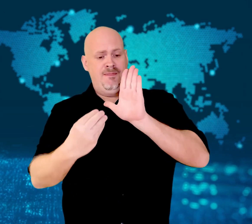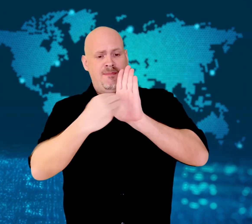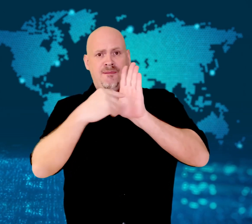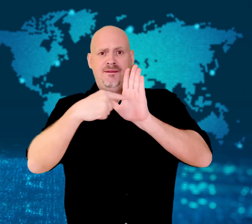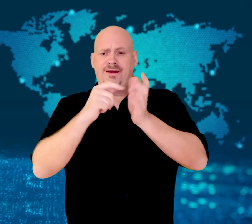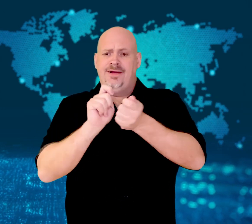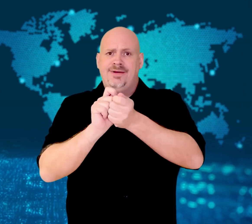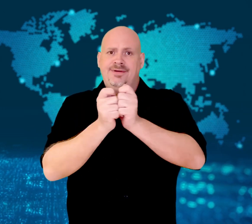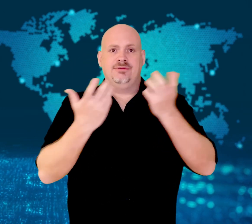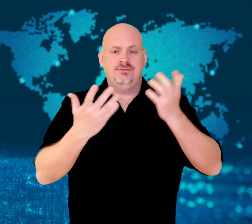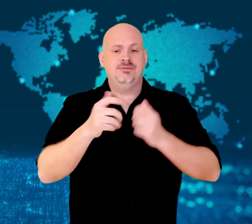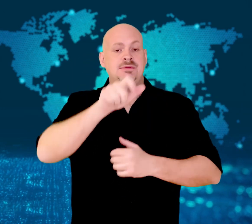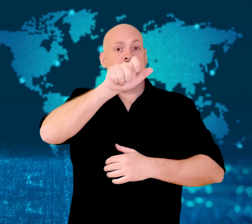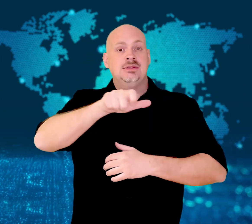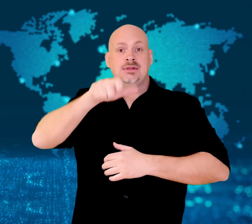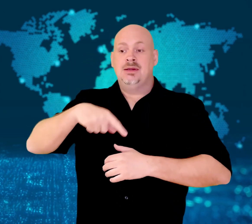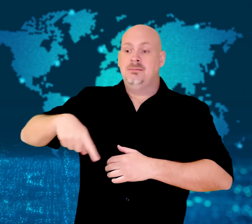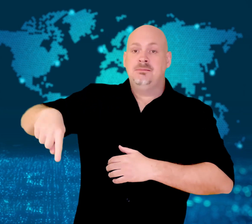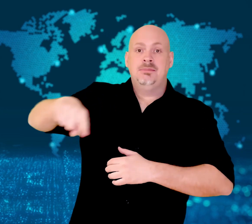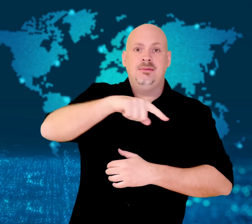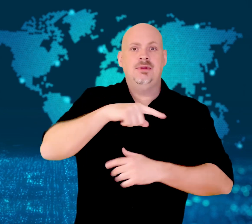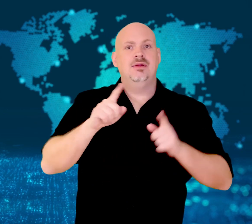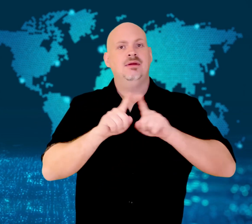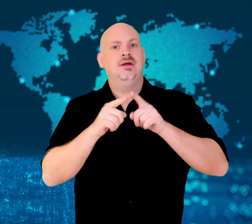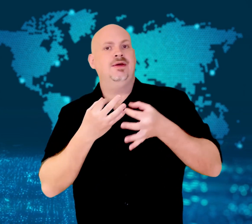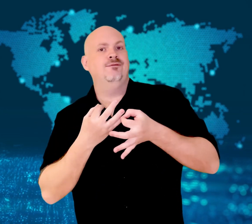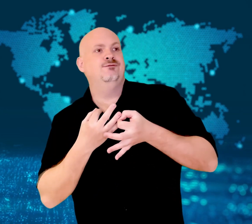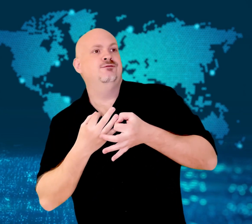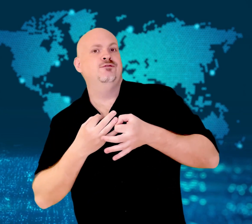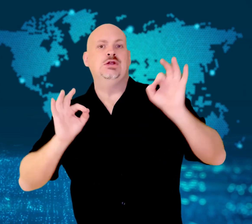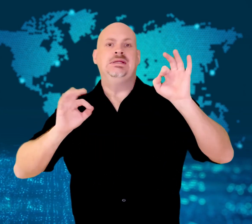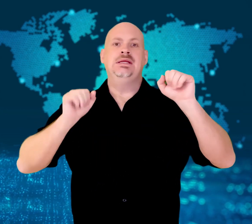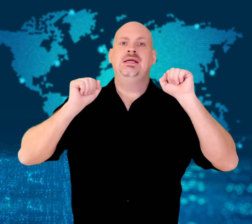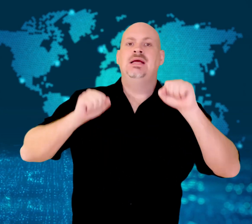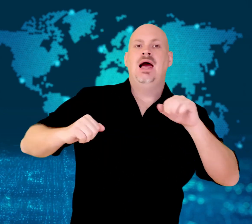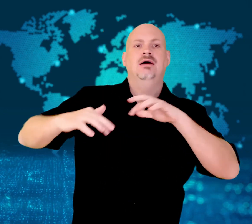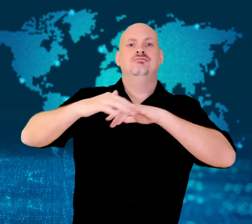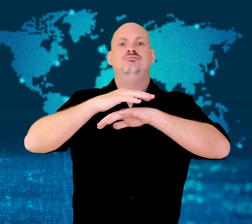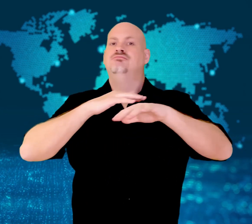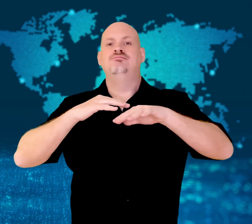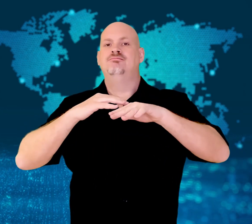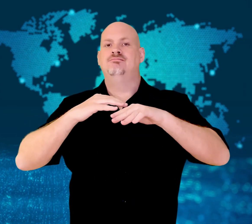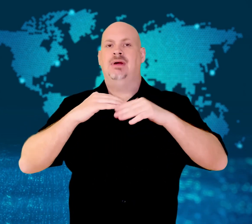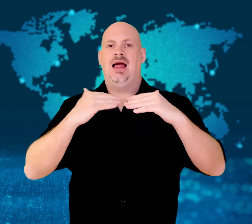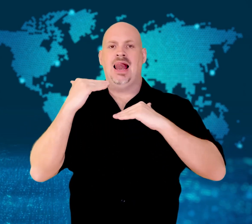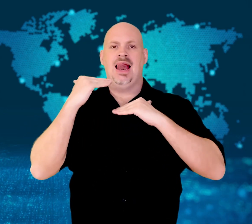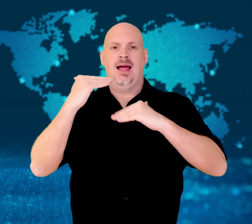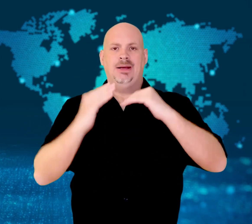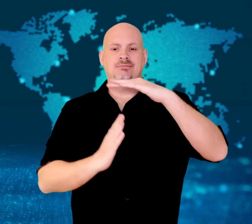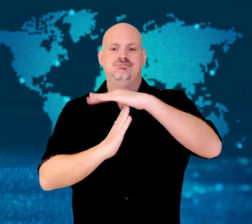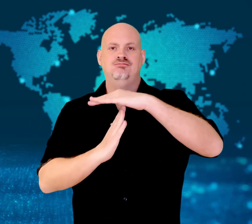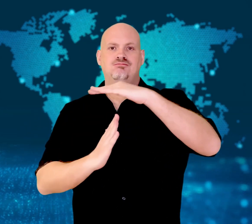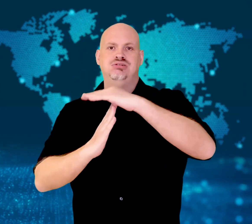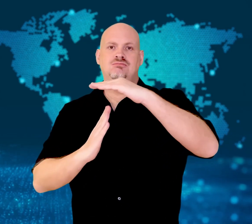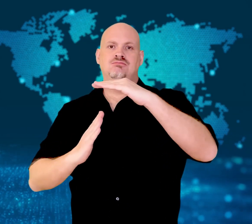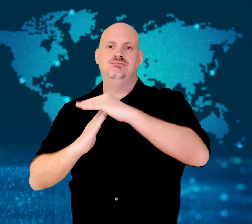People will not need to be informed of the reason for their